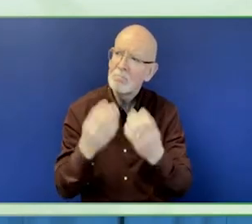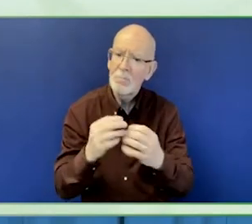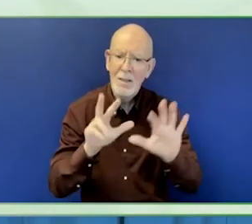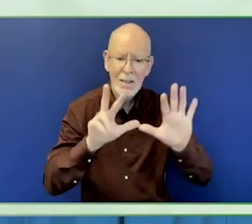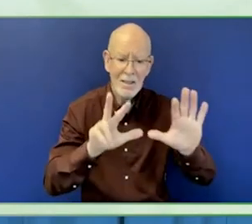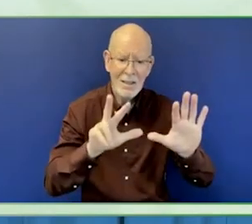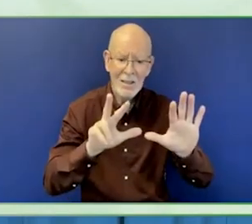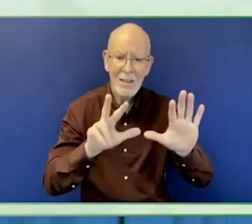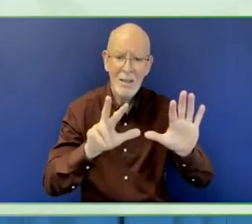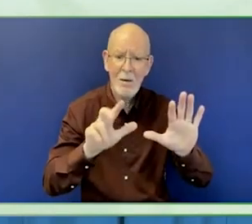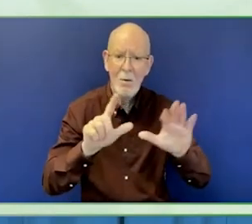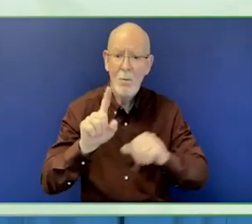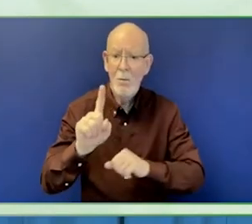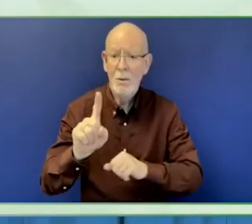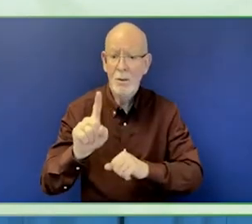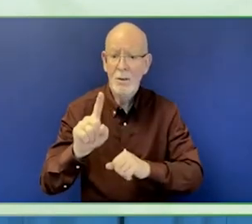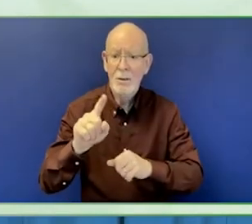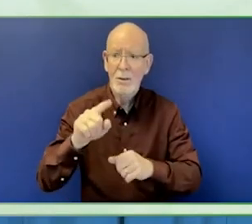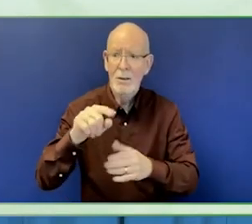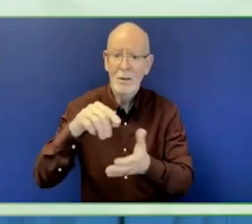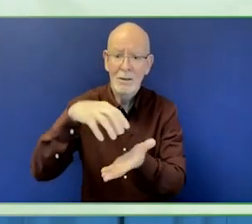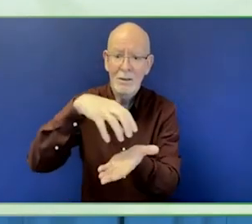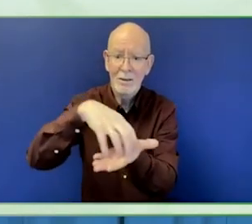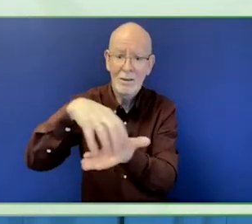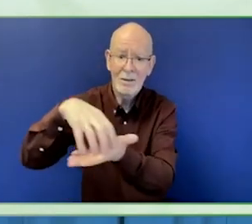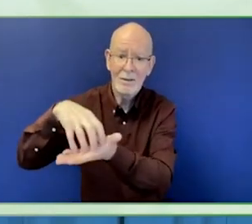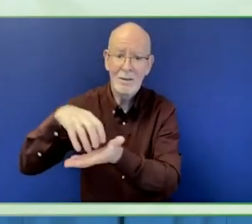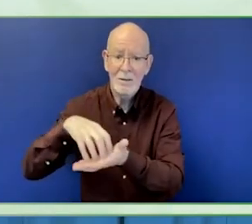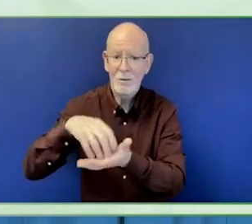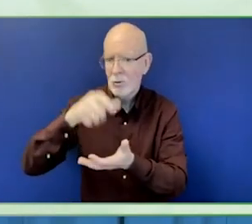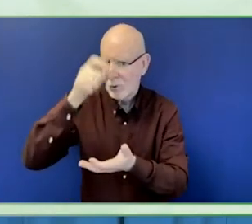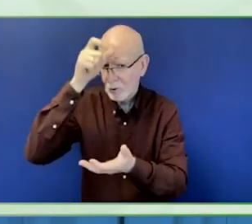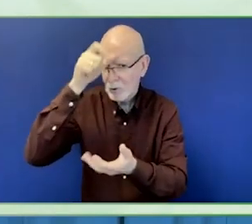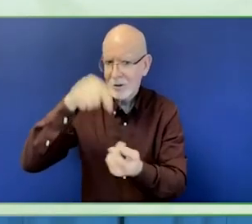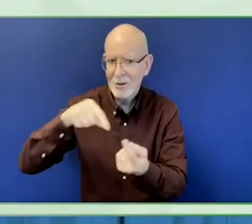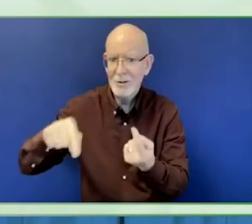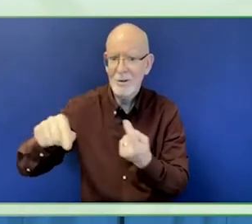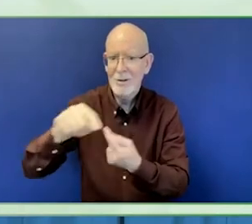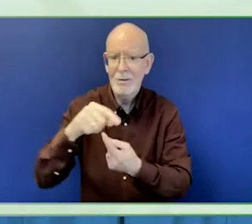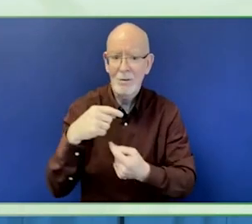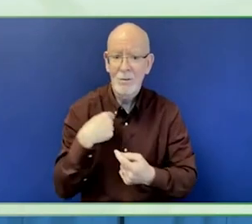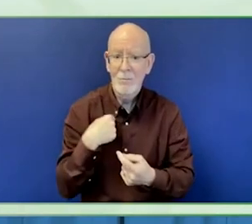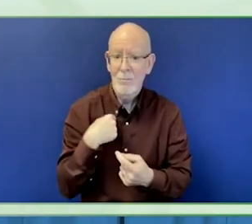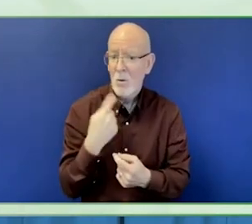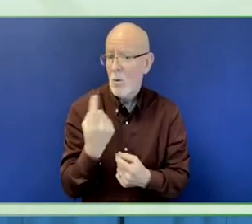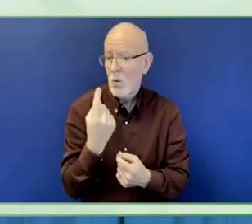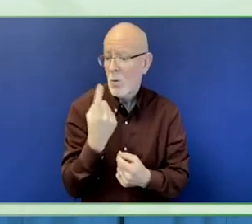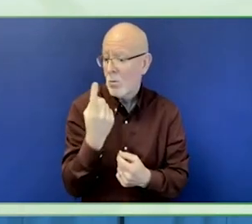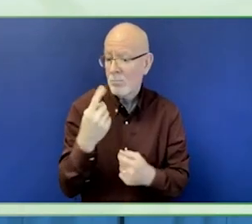of years being active as providing support to NGOs.